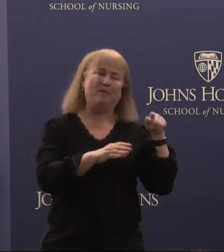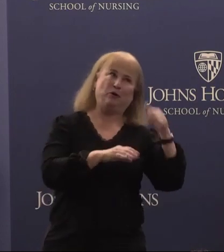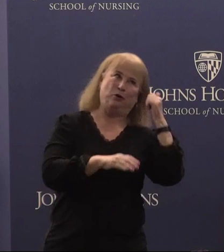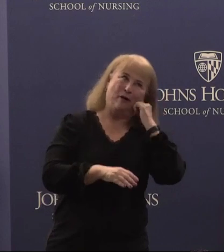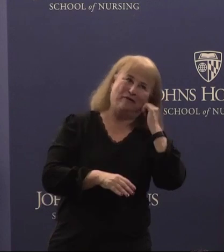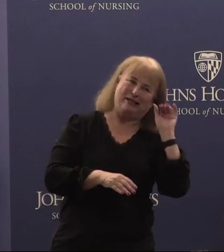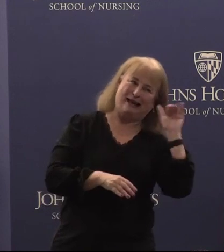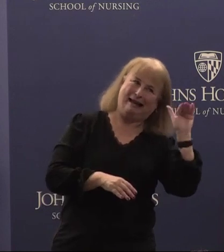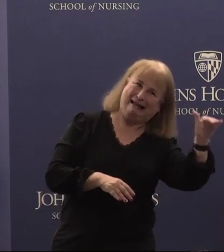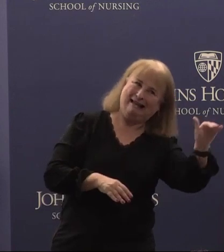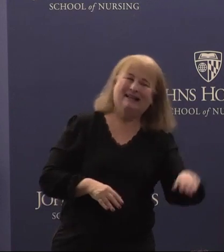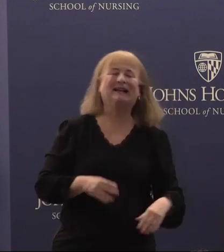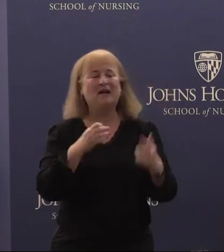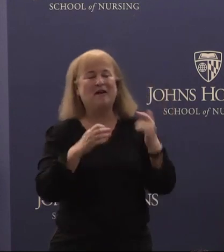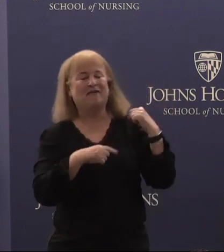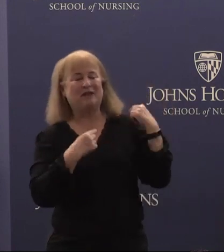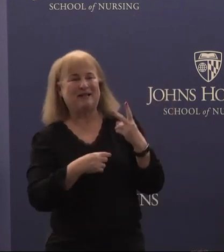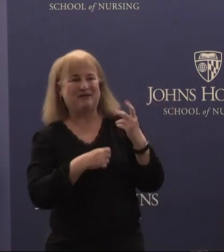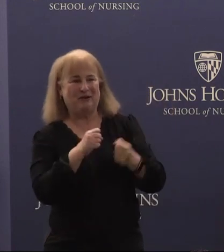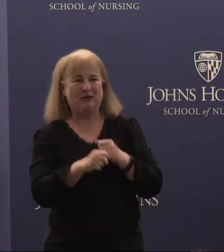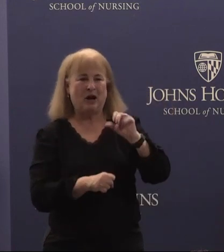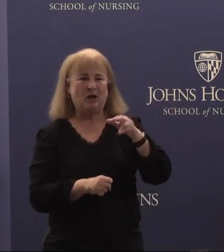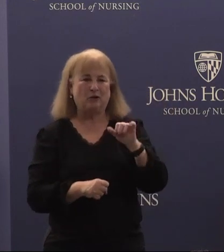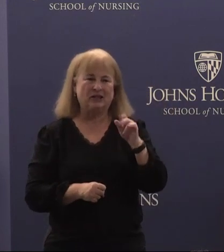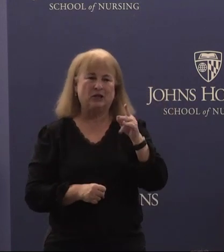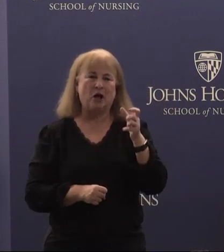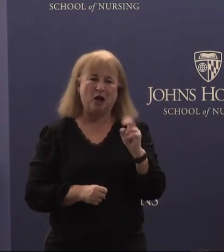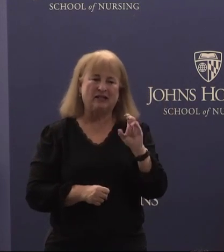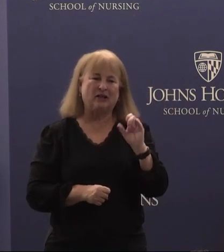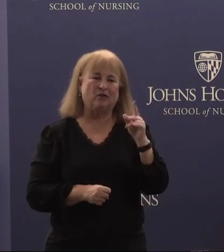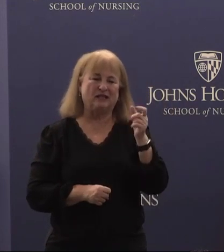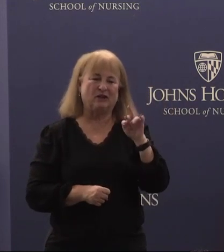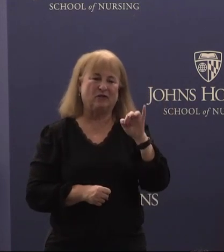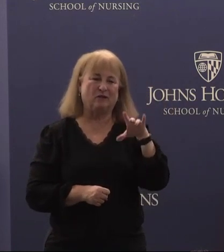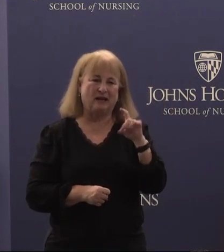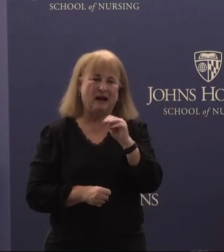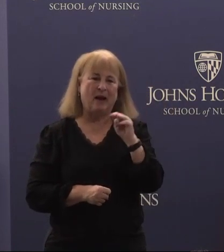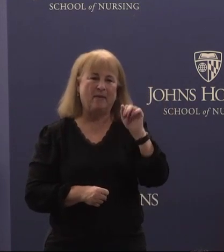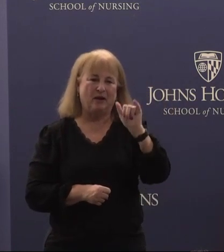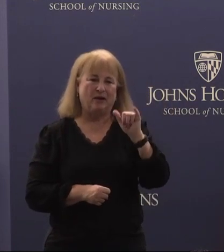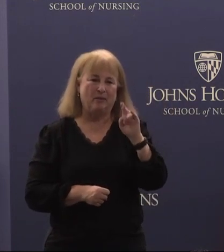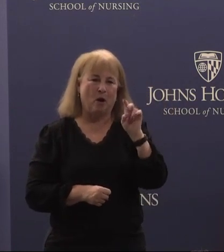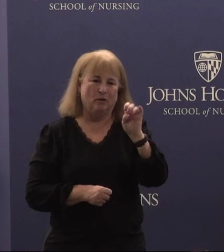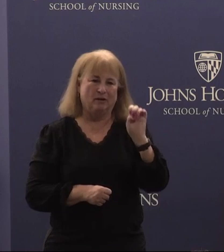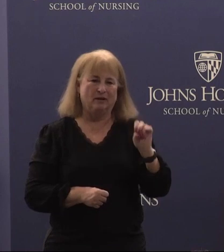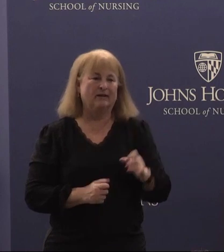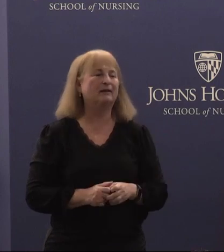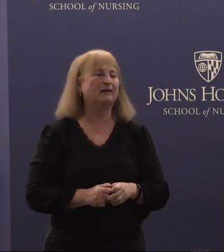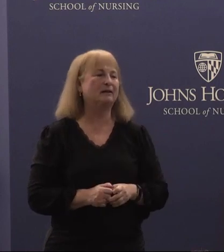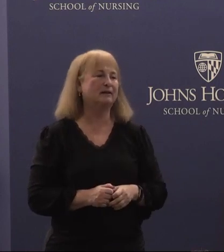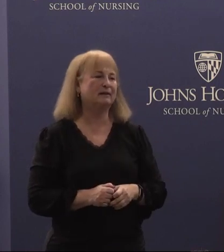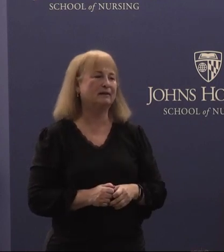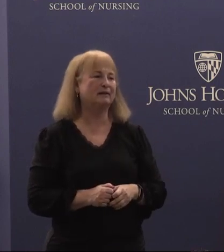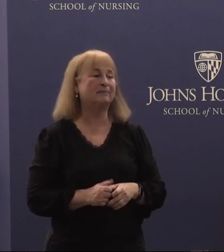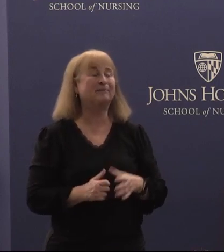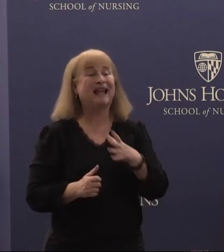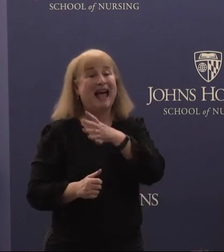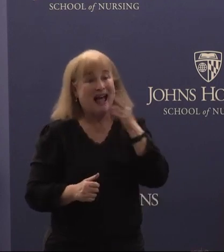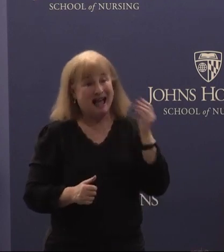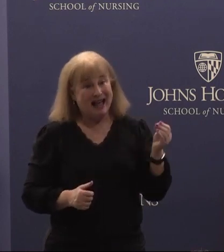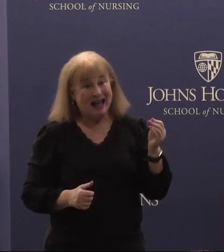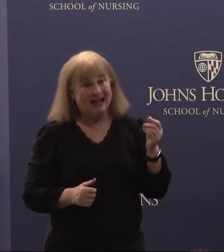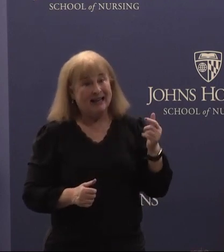um, uh, for the past few years, Chris Austin, Kristen Reek and Marm Bowen. And I am very